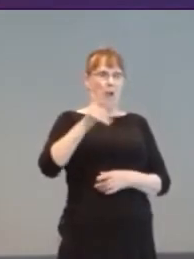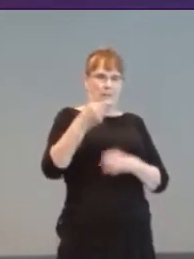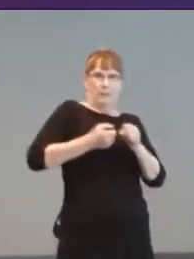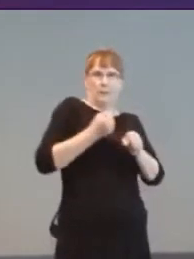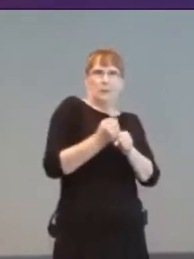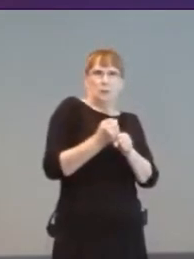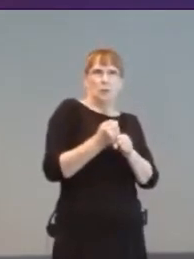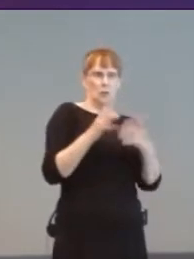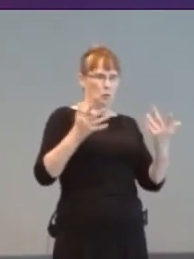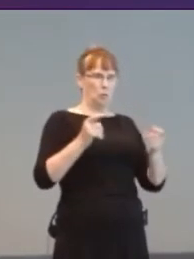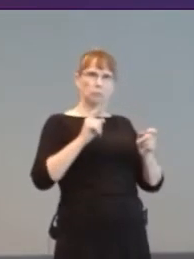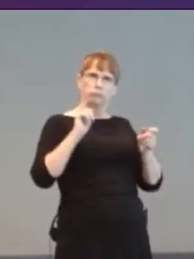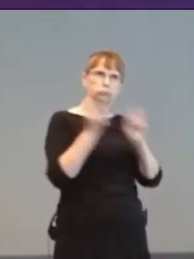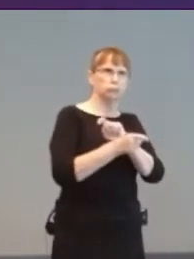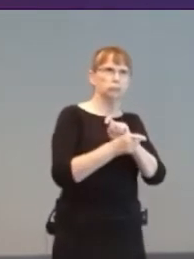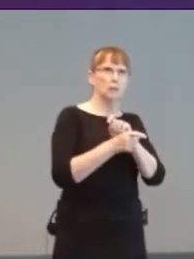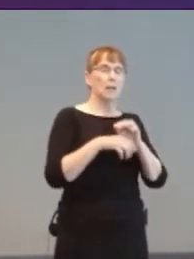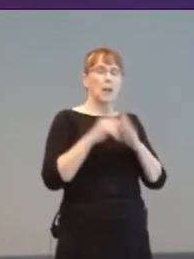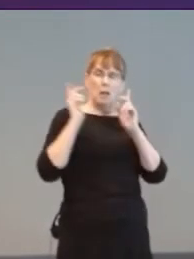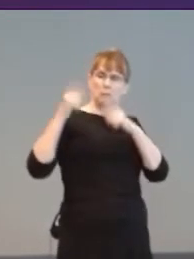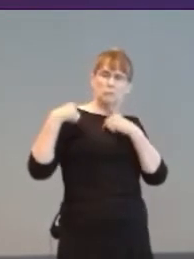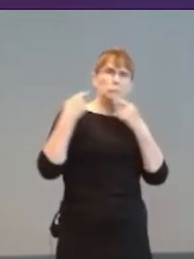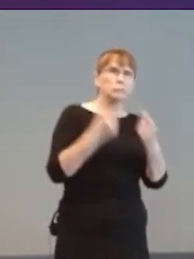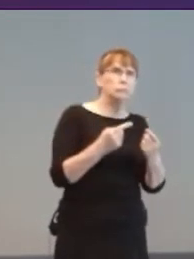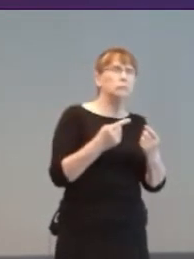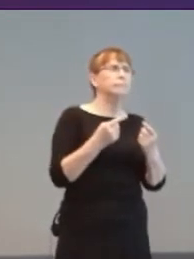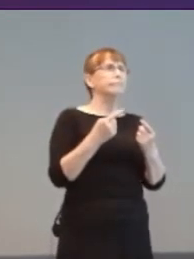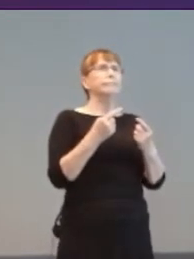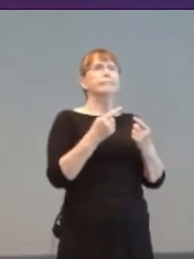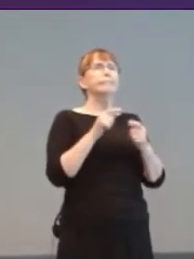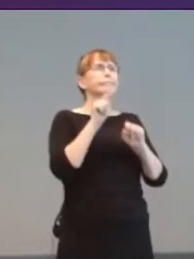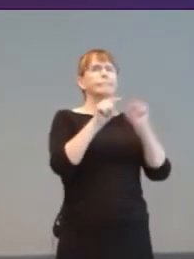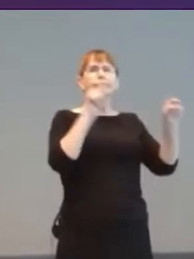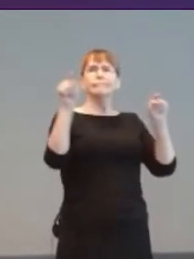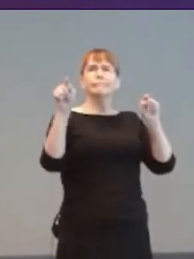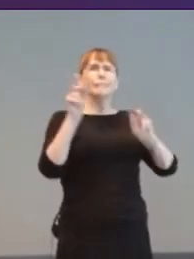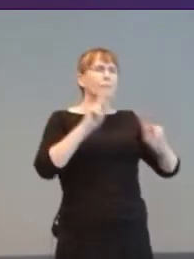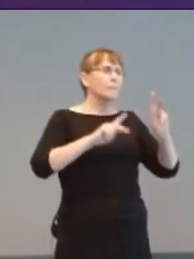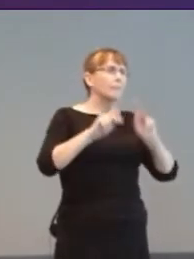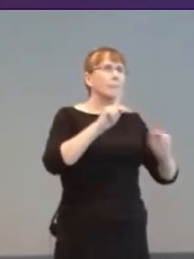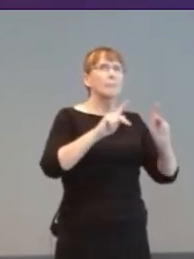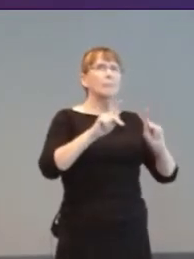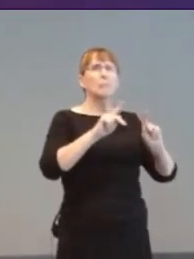And throughout this history, that cottage industry of assistive technology makers continues to grow: